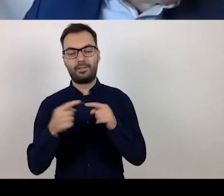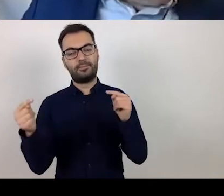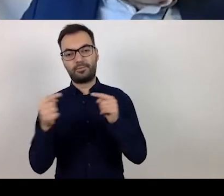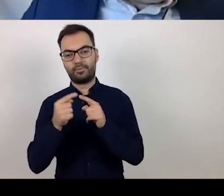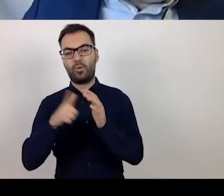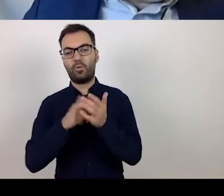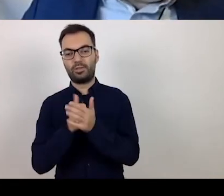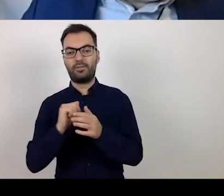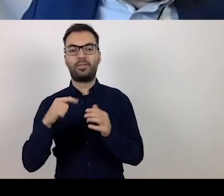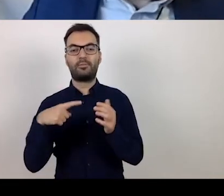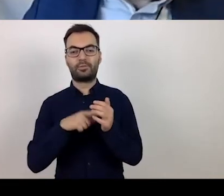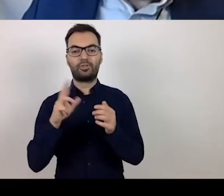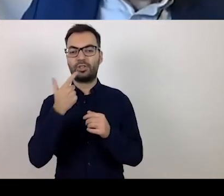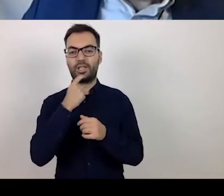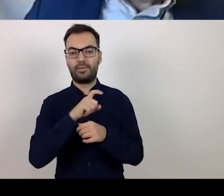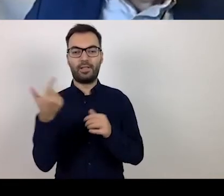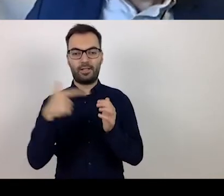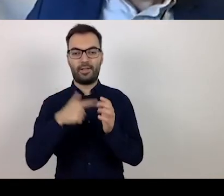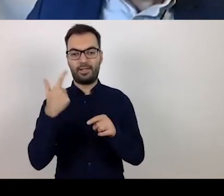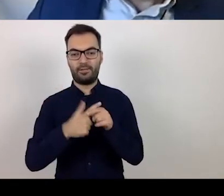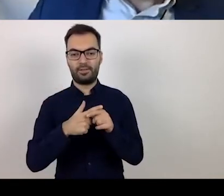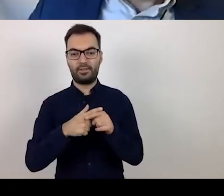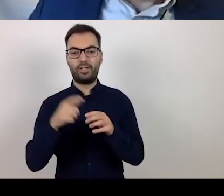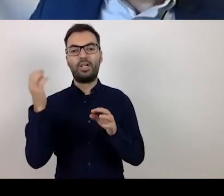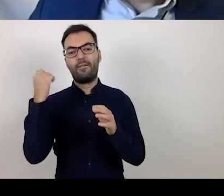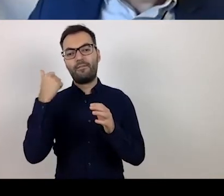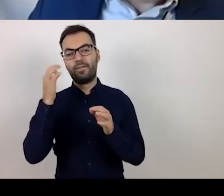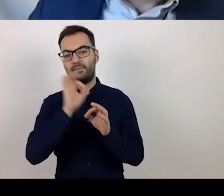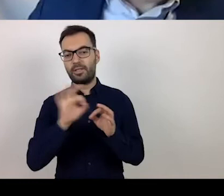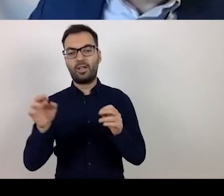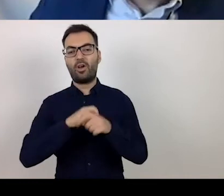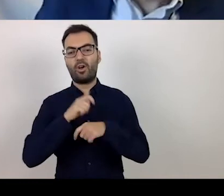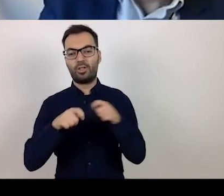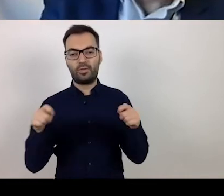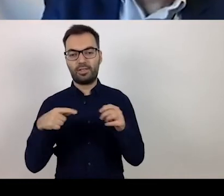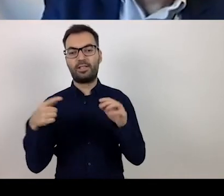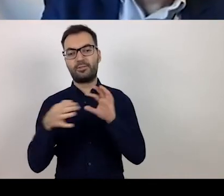on special arrangements supporting implementation of operational programmes